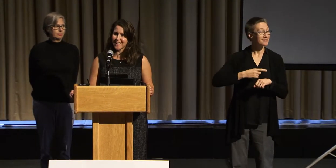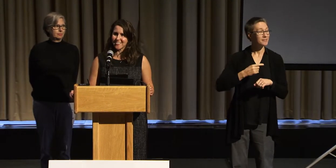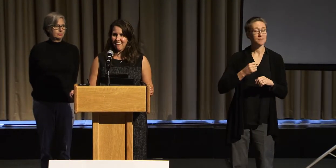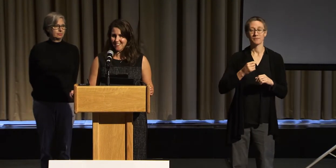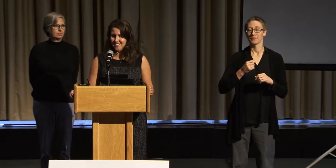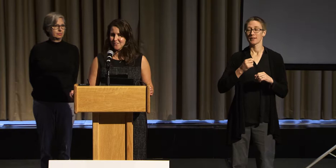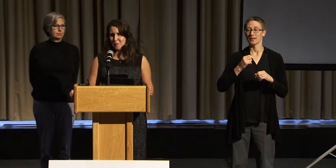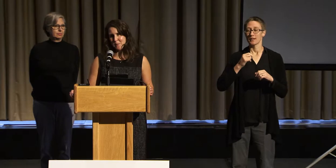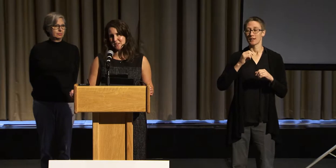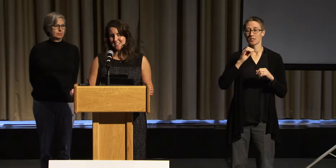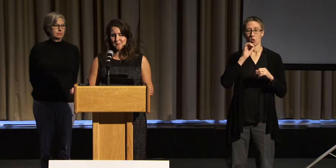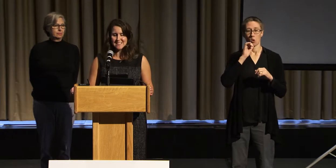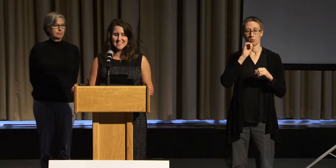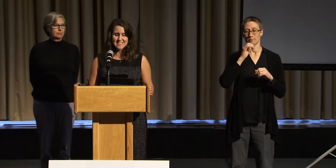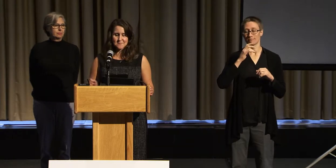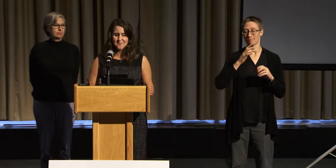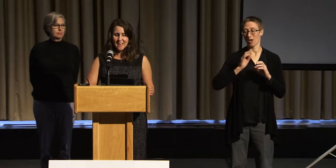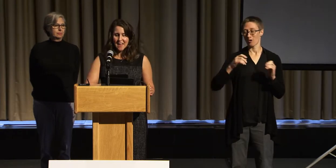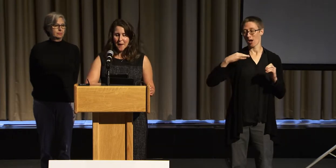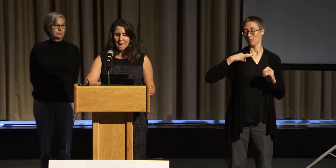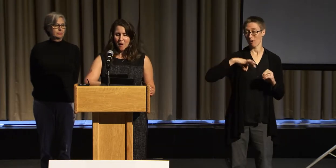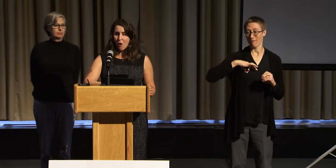in the arts for people with disabilities.